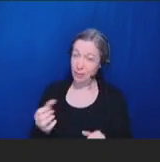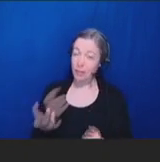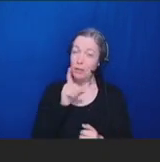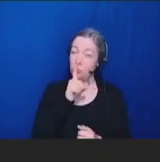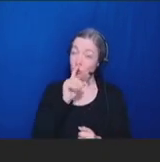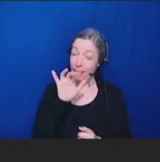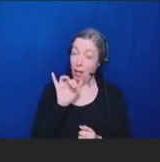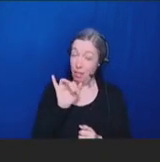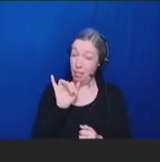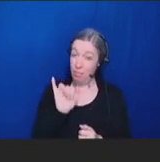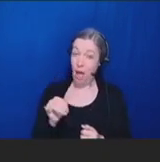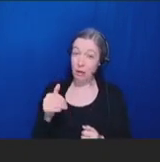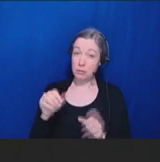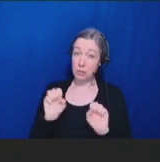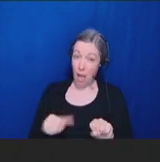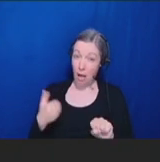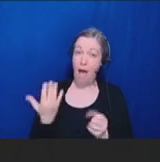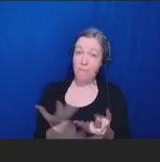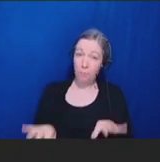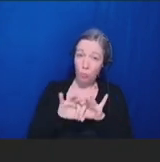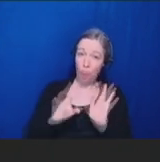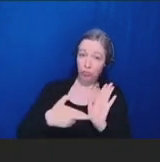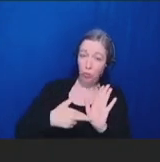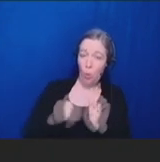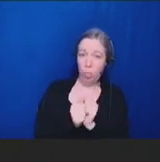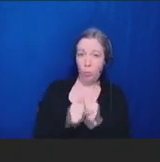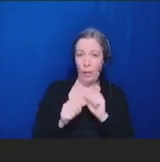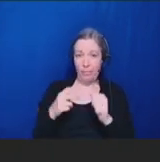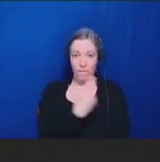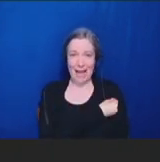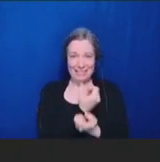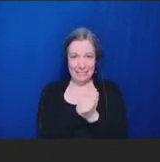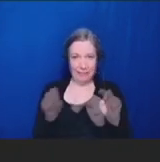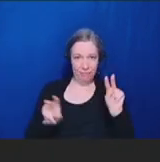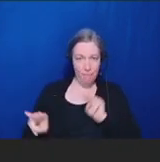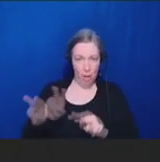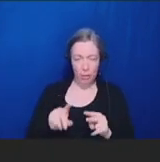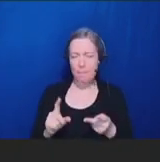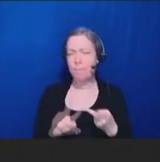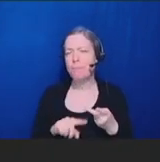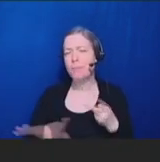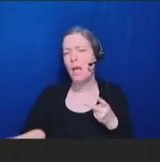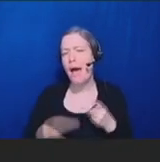monitoring. And then I just wanted to add, was there any discussion -- I know a number